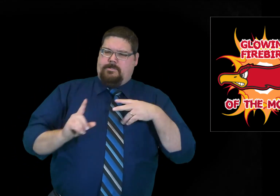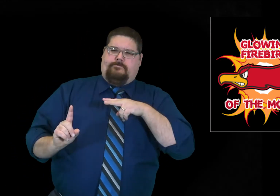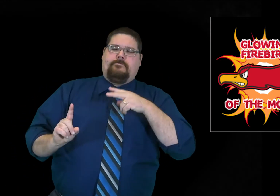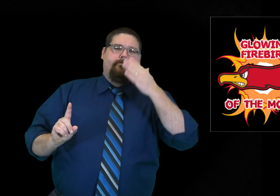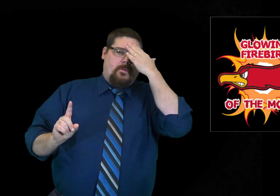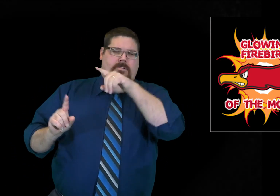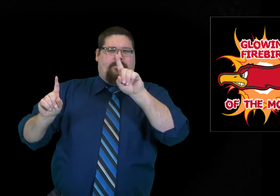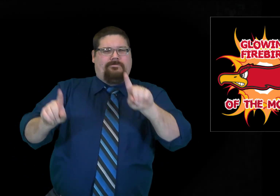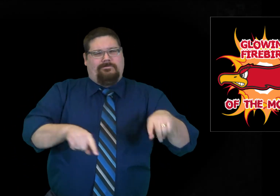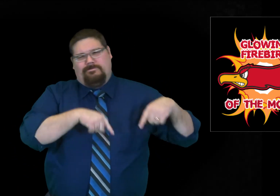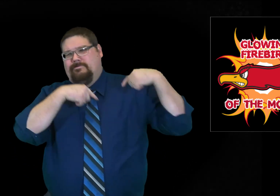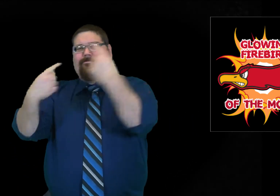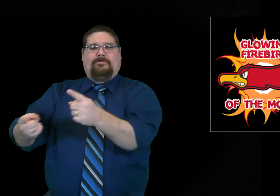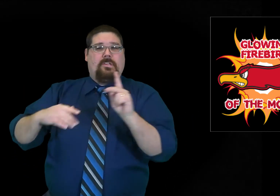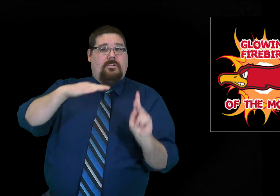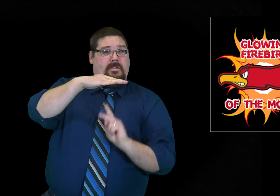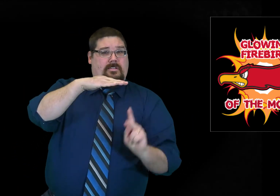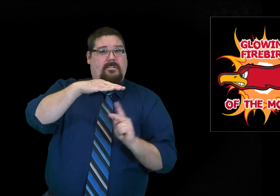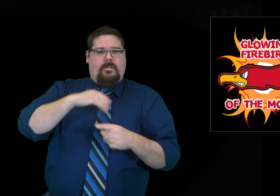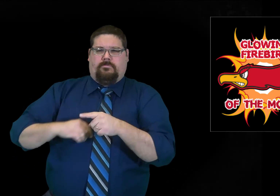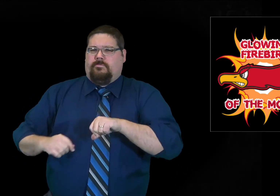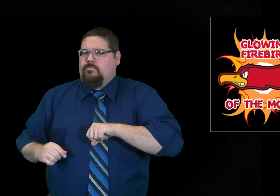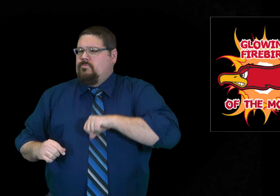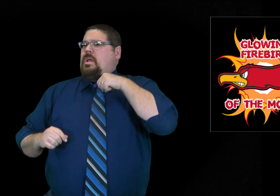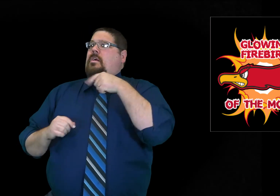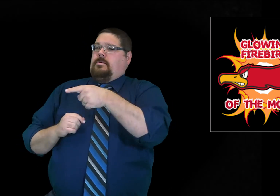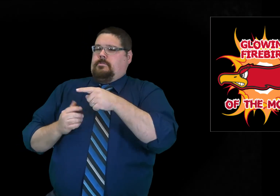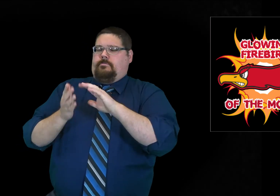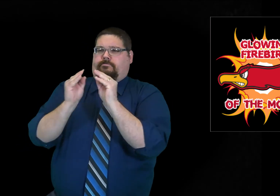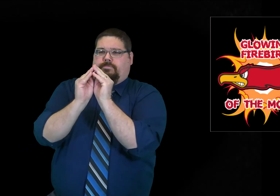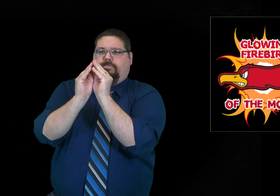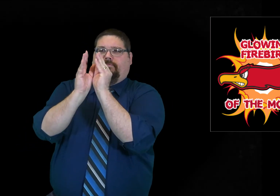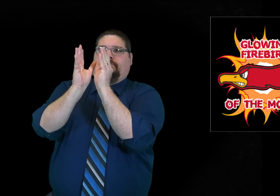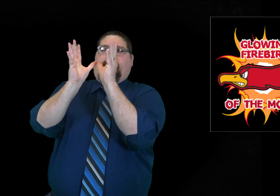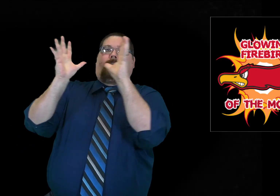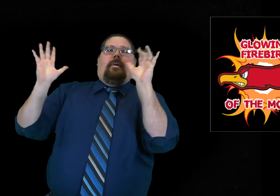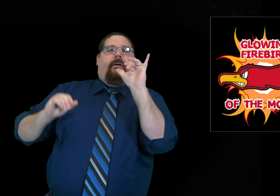The teachers know that this student has been attending WSD since kindergarten and has continuously